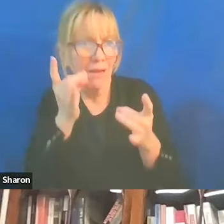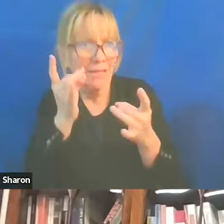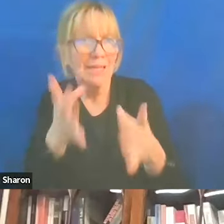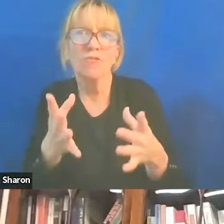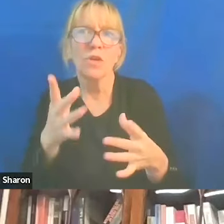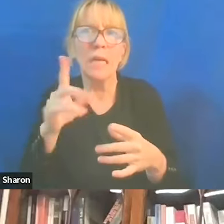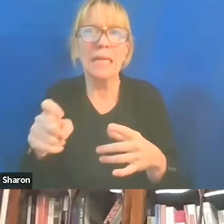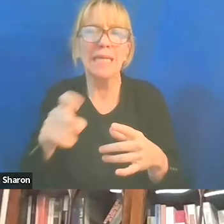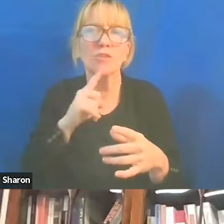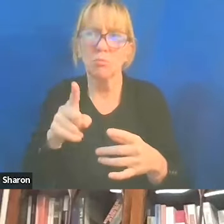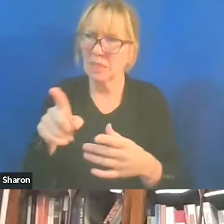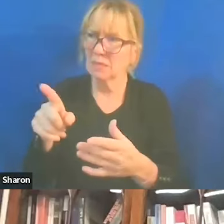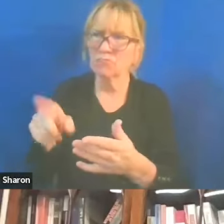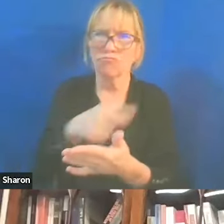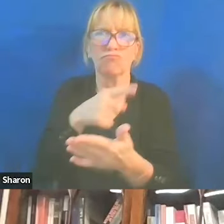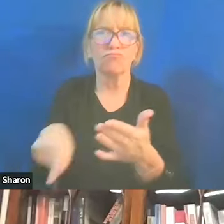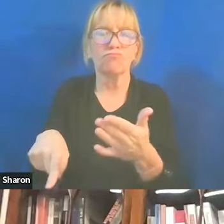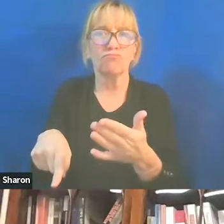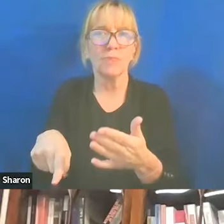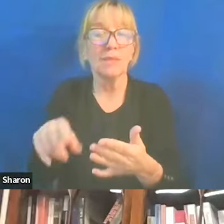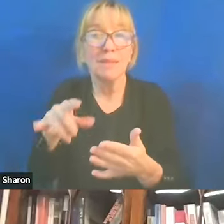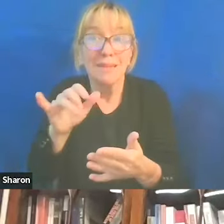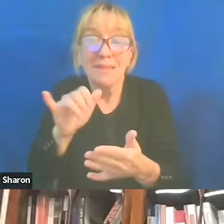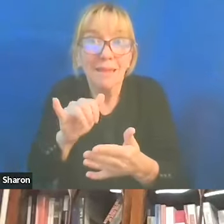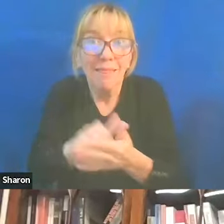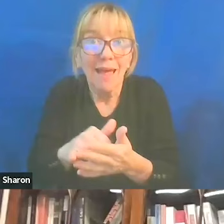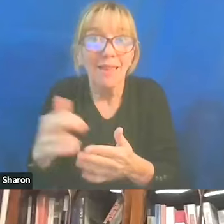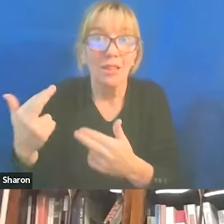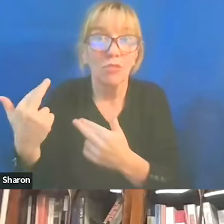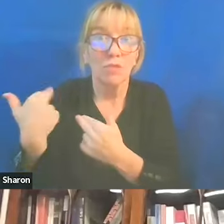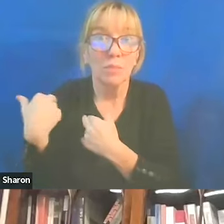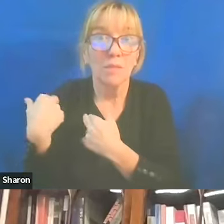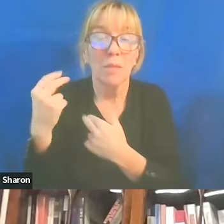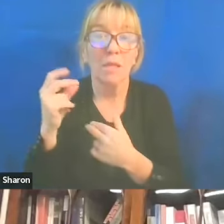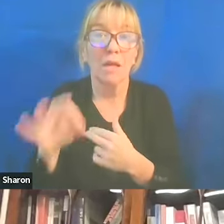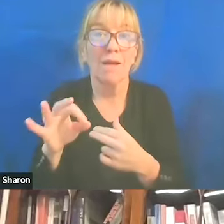to be denounced at that time, isn't it? And isn't it the responsibility of the university